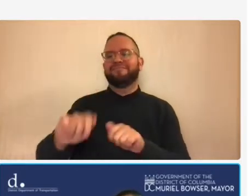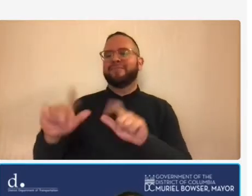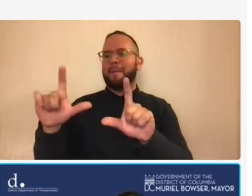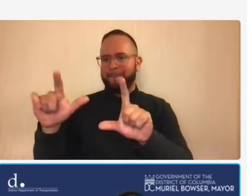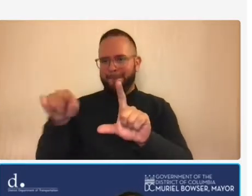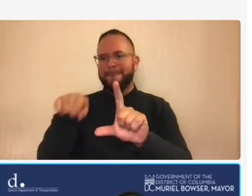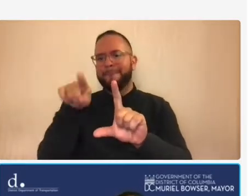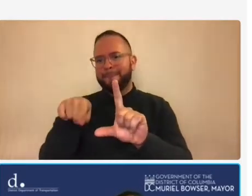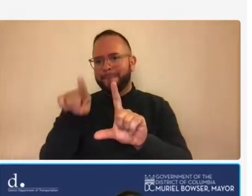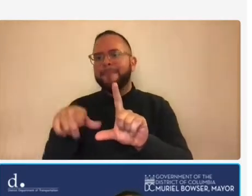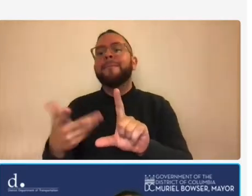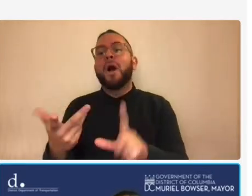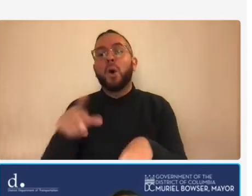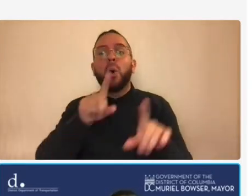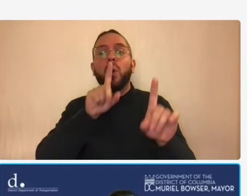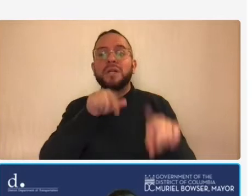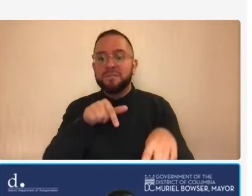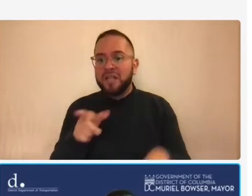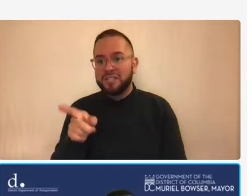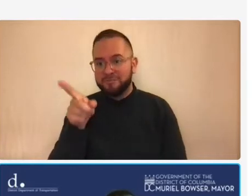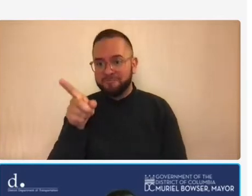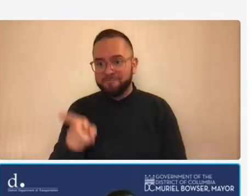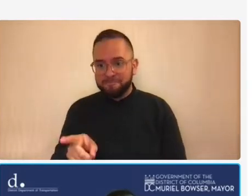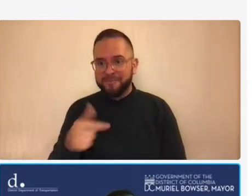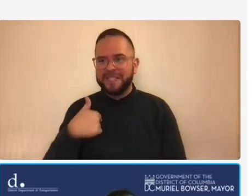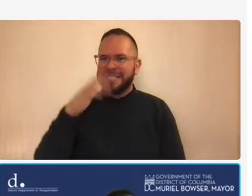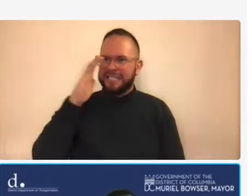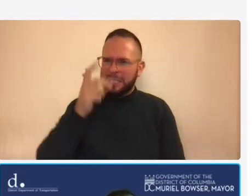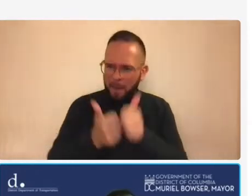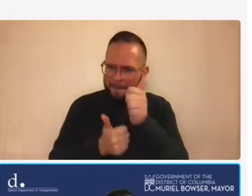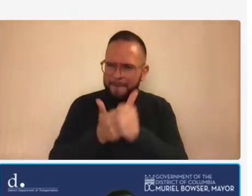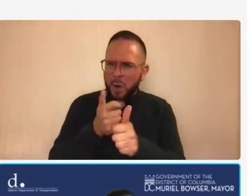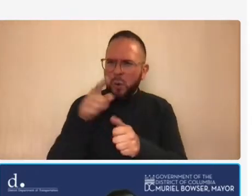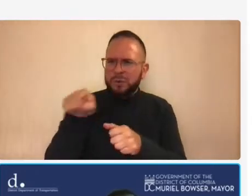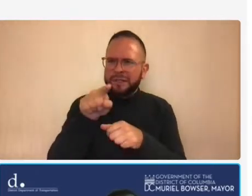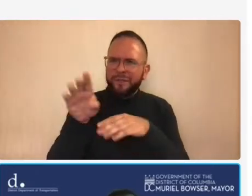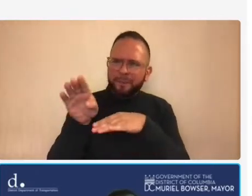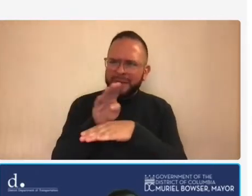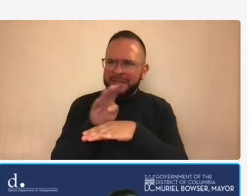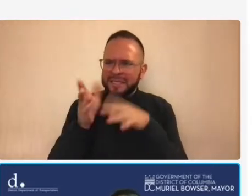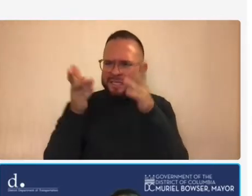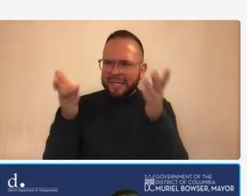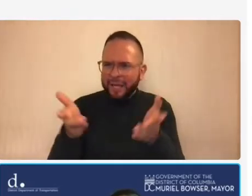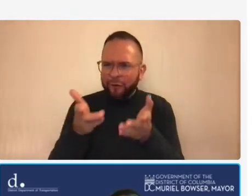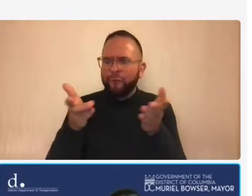the responses to the poll um so most of the firms um that have answered the question are engineering